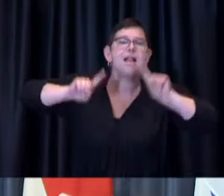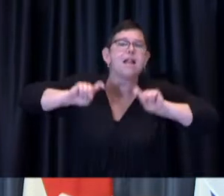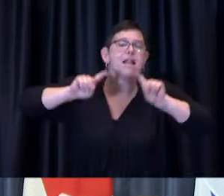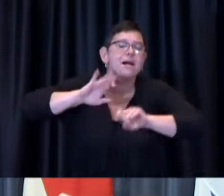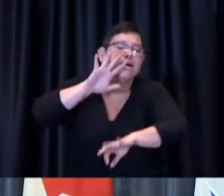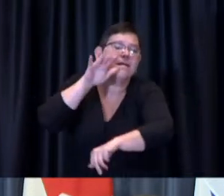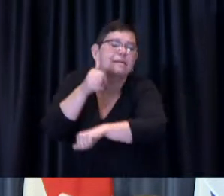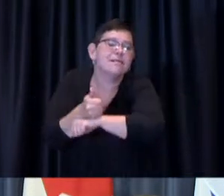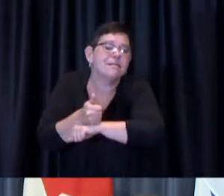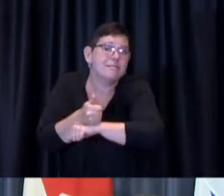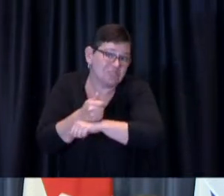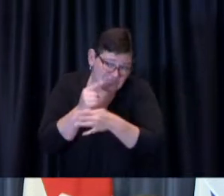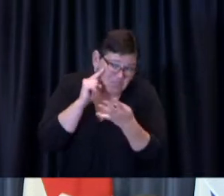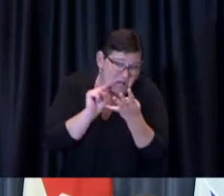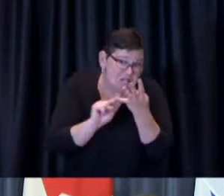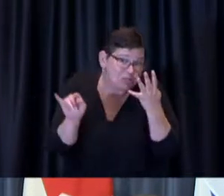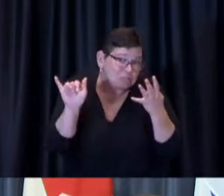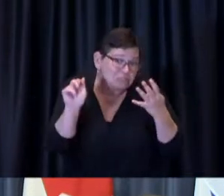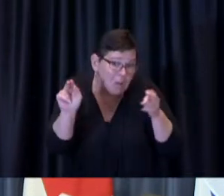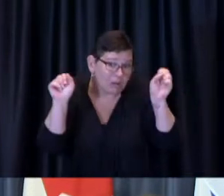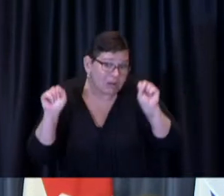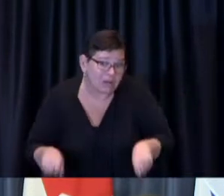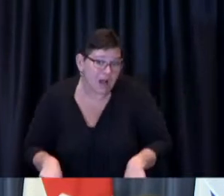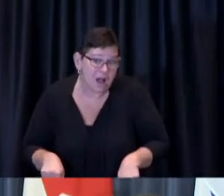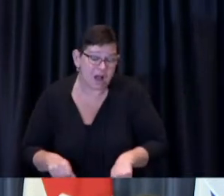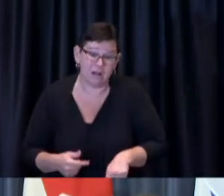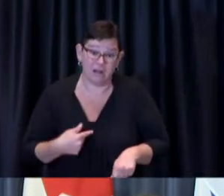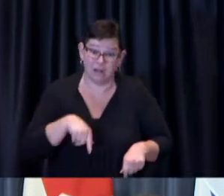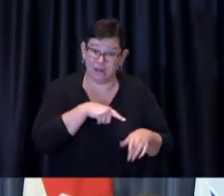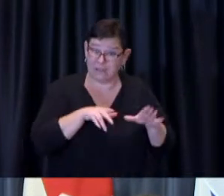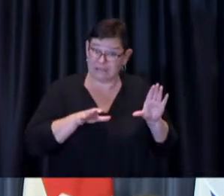He also asked if our team would agree to develop and author the playbook